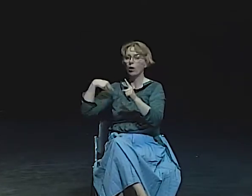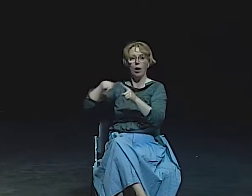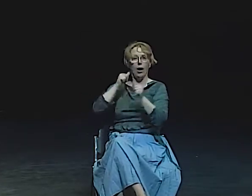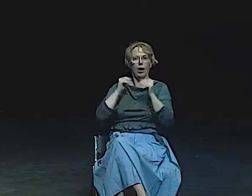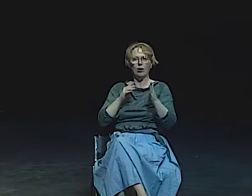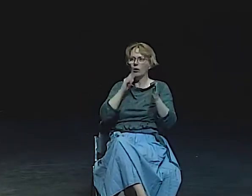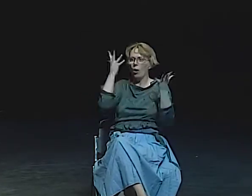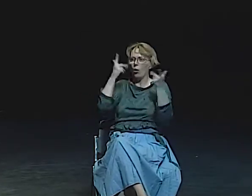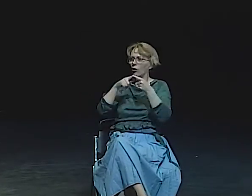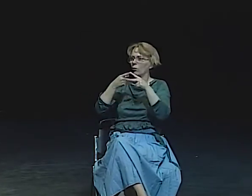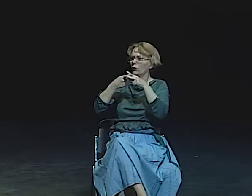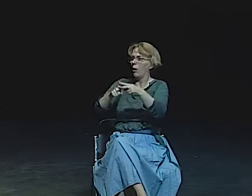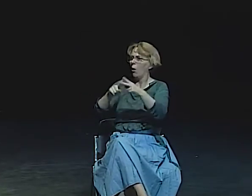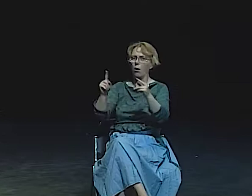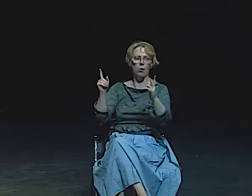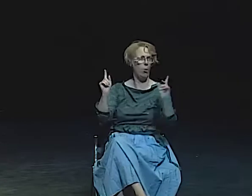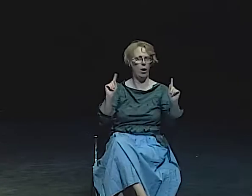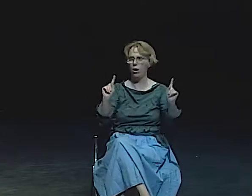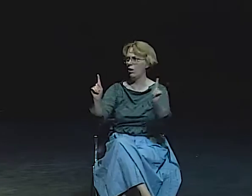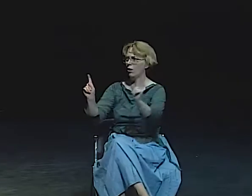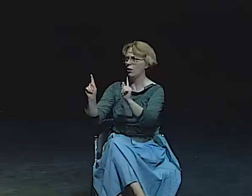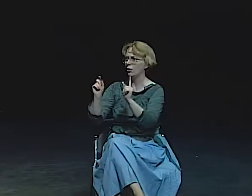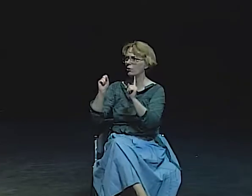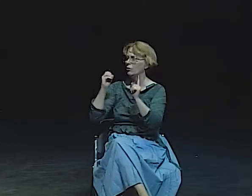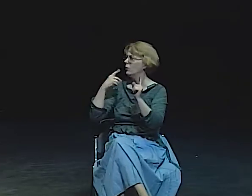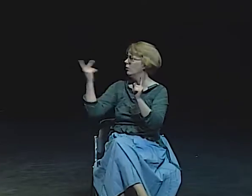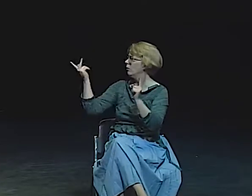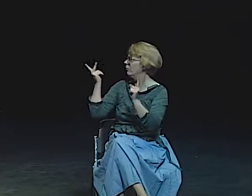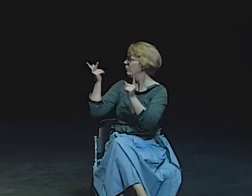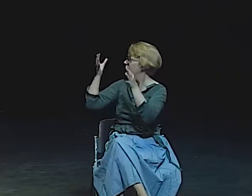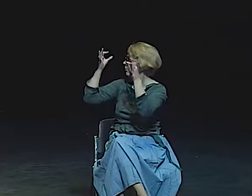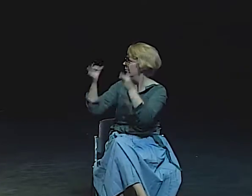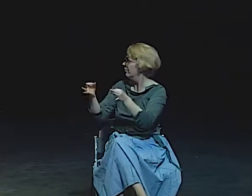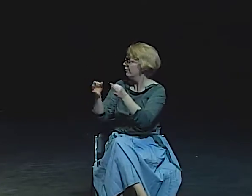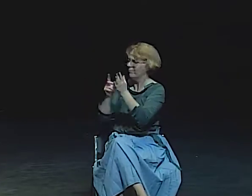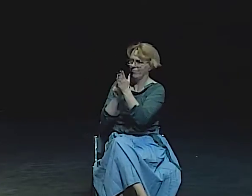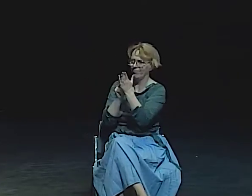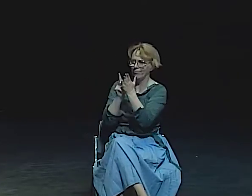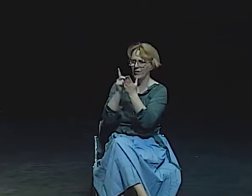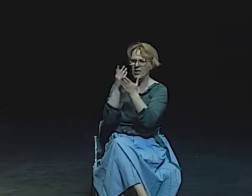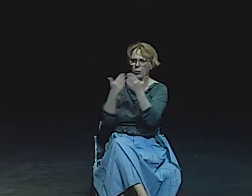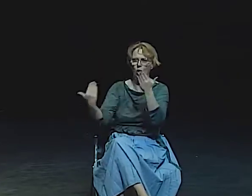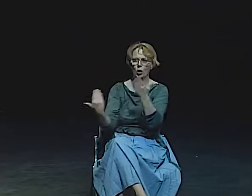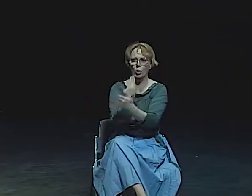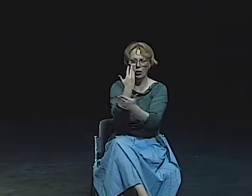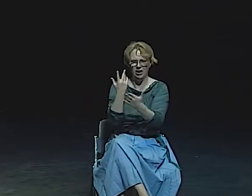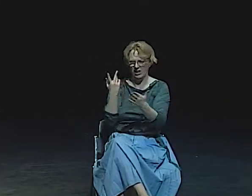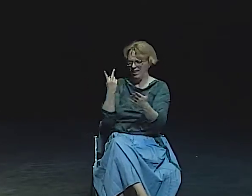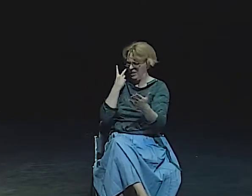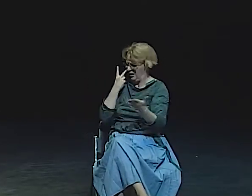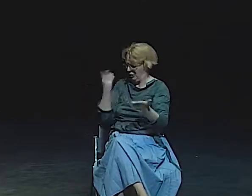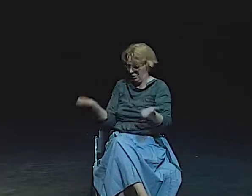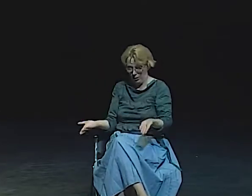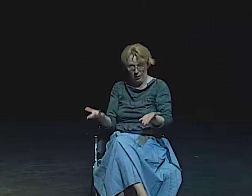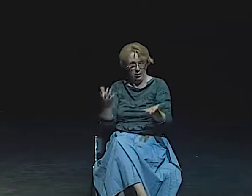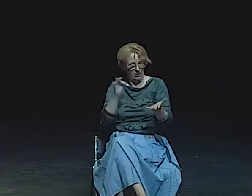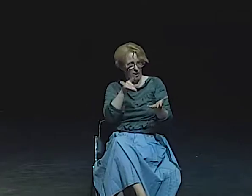THERE'S A VERY GOOD THEATER, BUT IT'S VERY DIFFICULT FOR DEAF PEOPLE